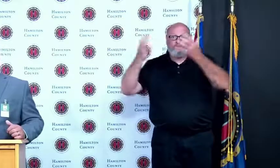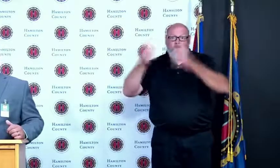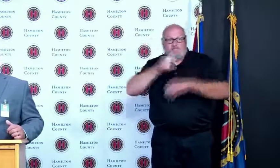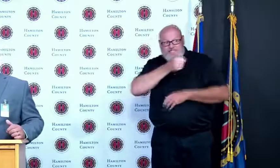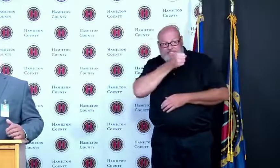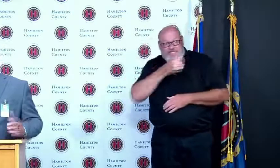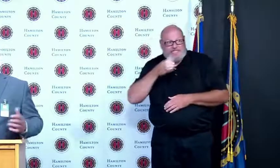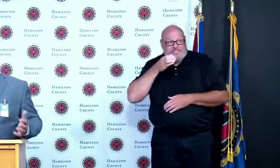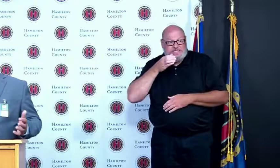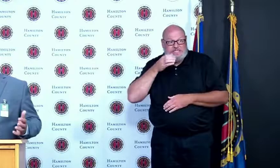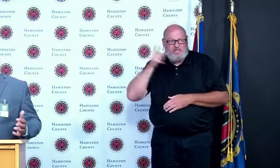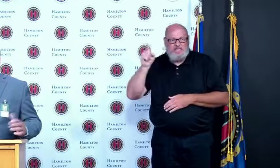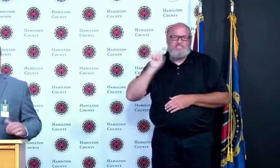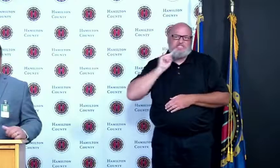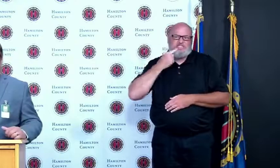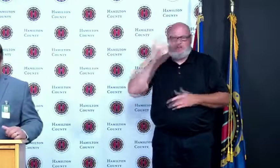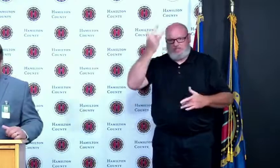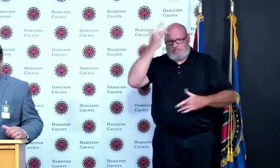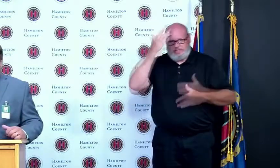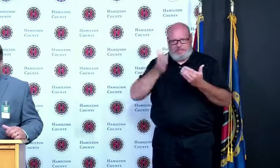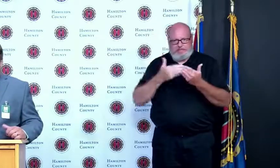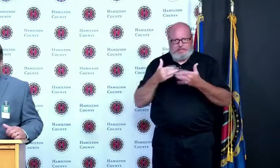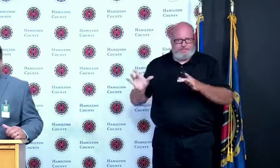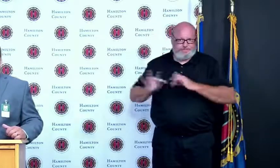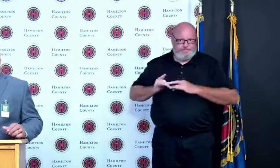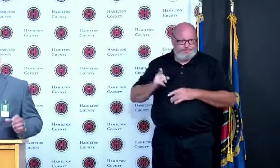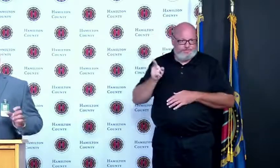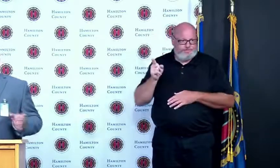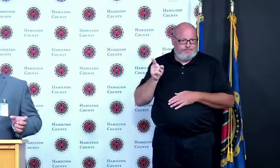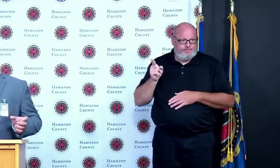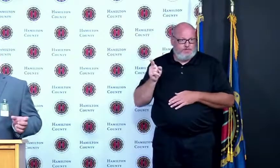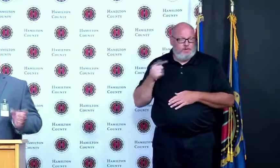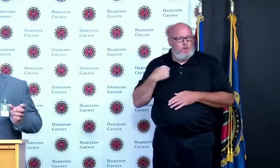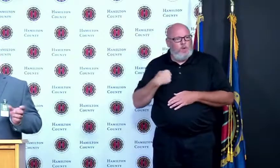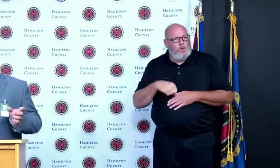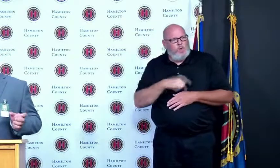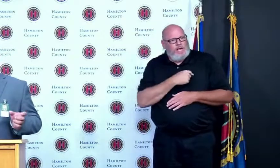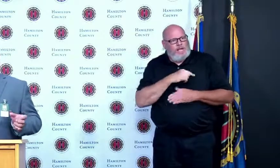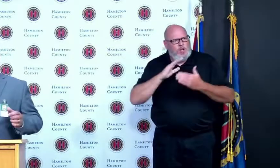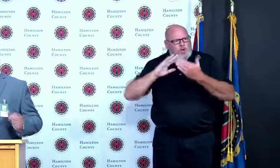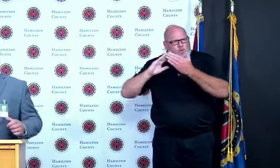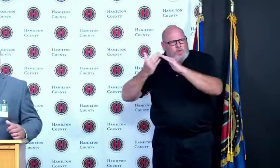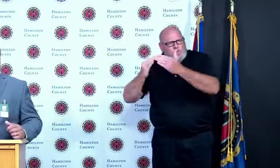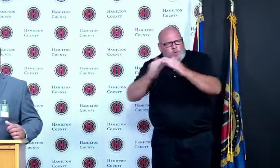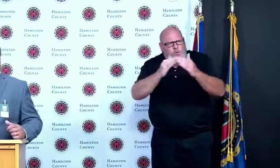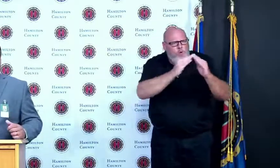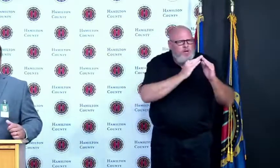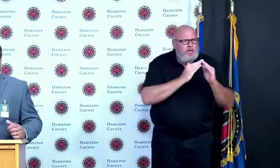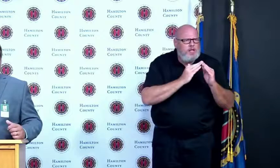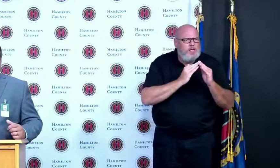as a community we came together and successfully reached our goal for those over the age of 65.